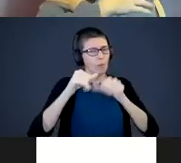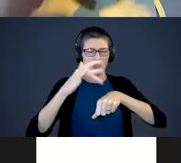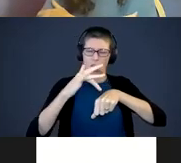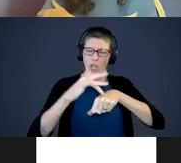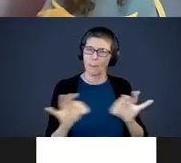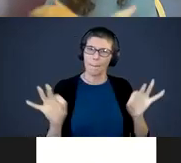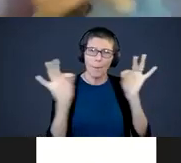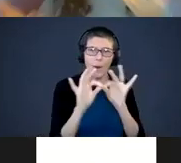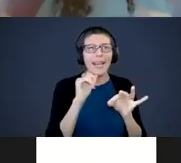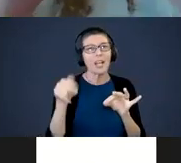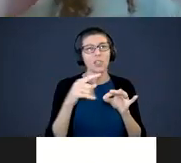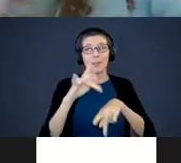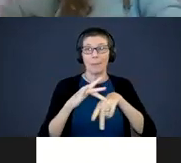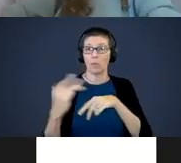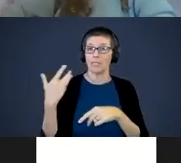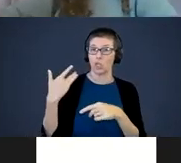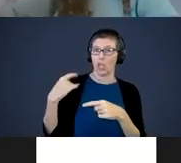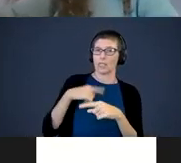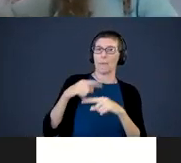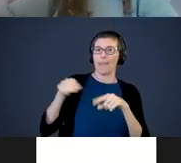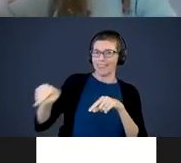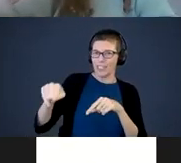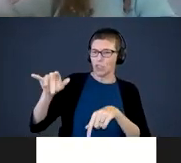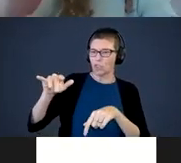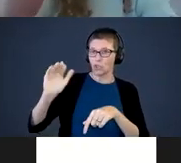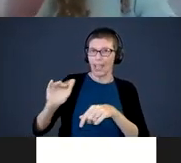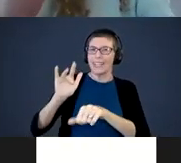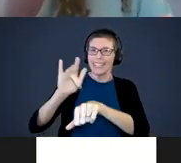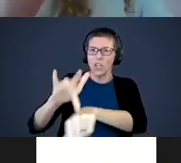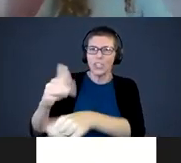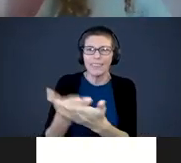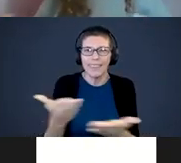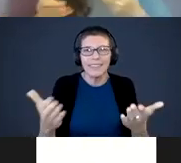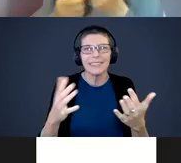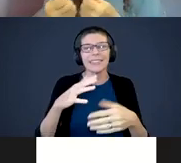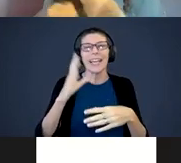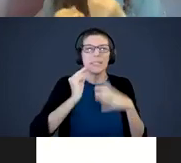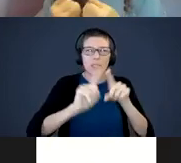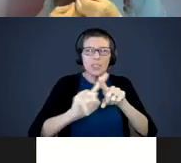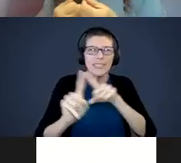people touching us but that child touching things. Experiencing textures, figuring out how things